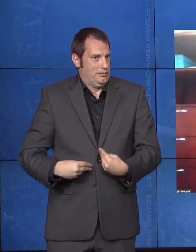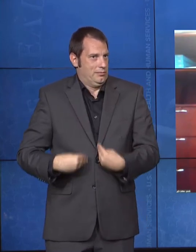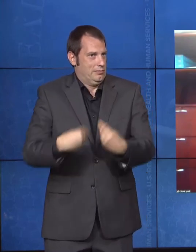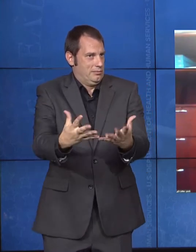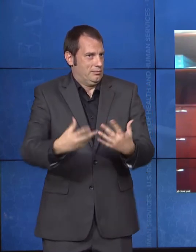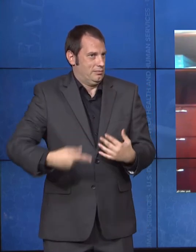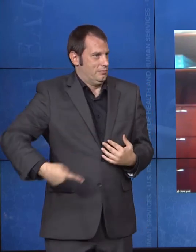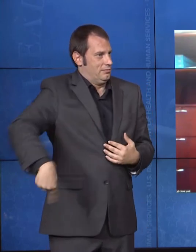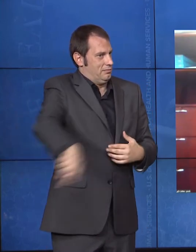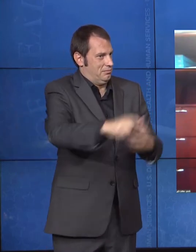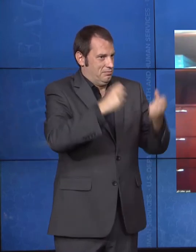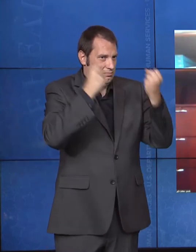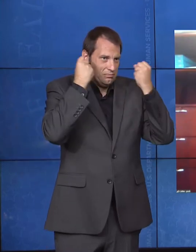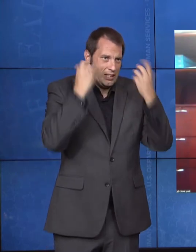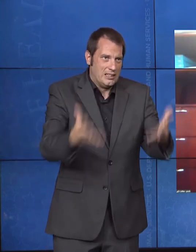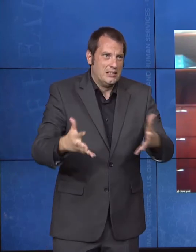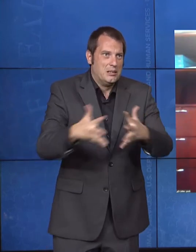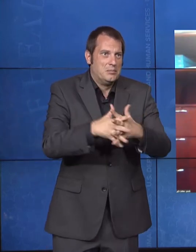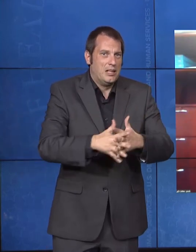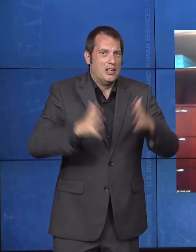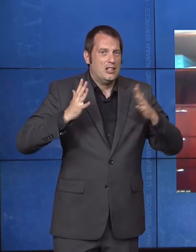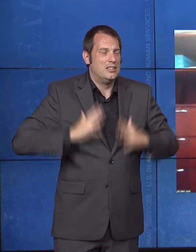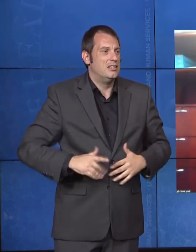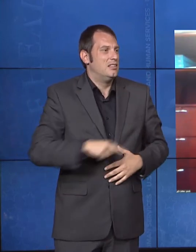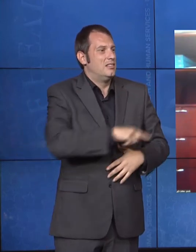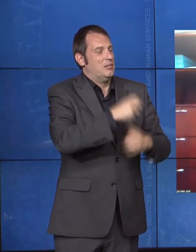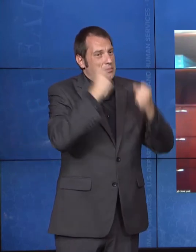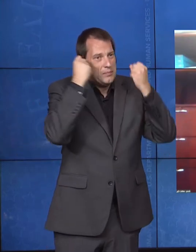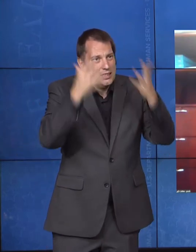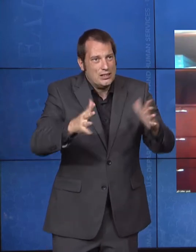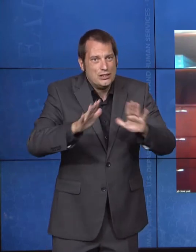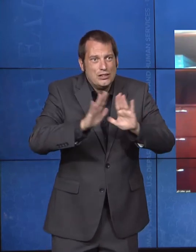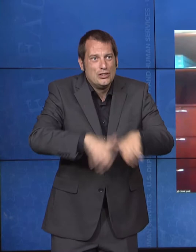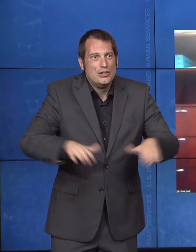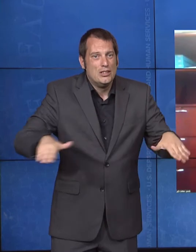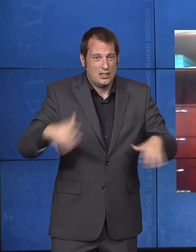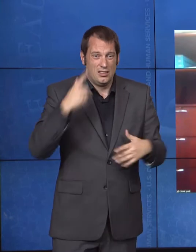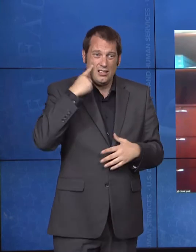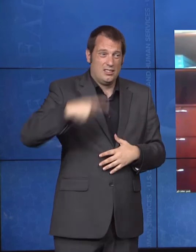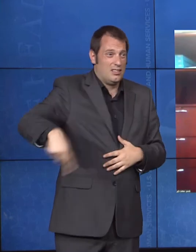are individuals with disabilities, many of whom face unique challenges in their day to